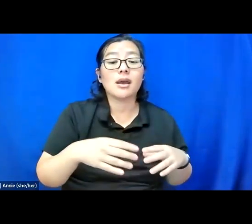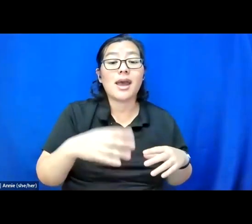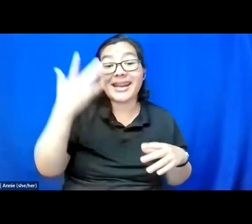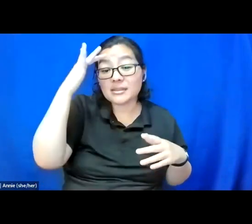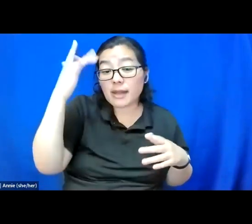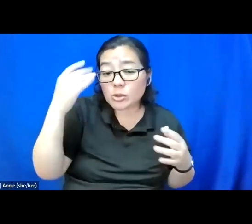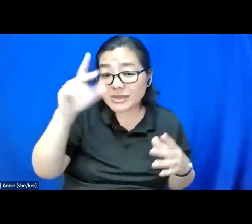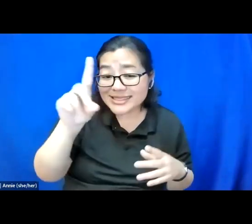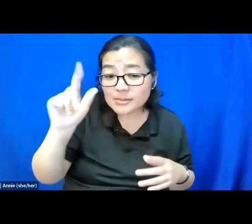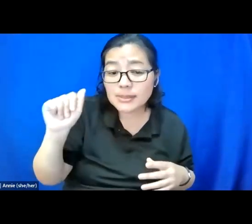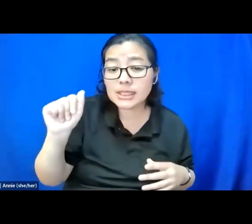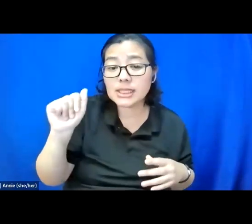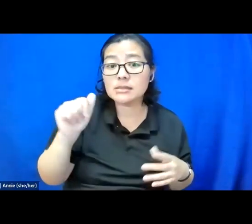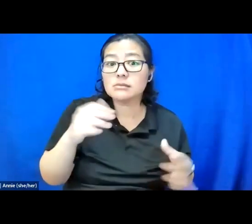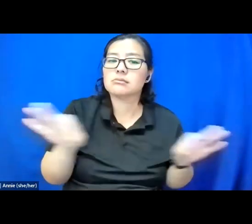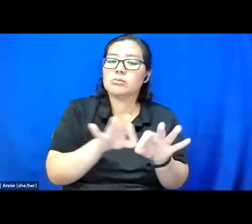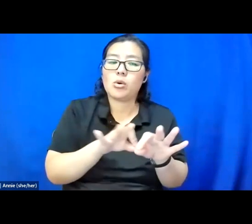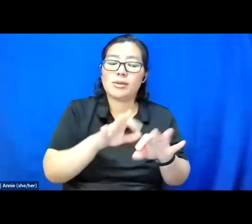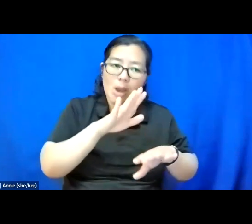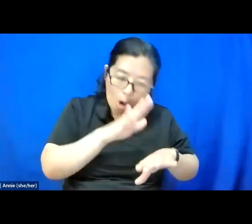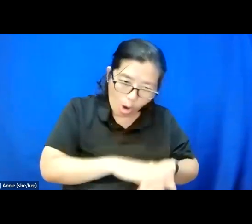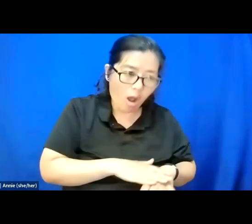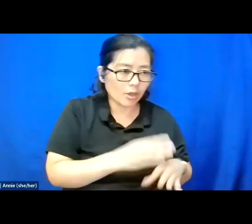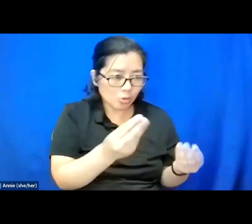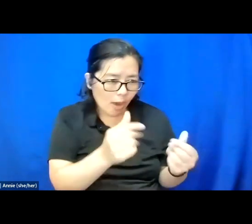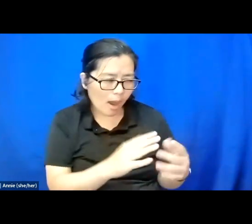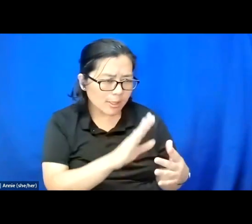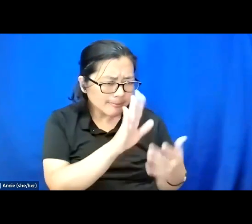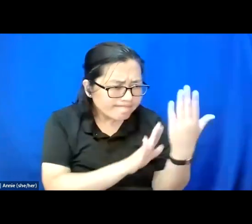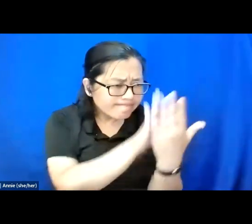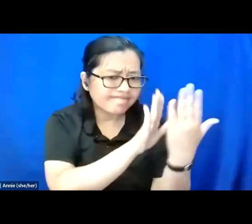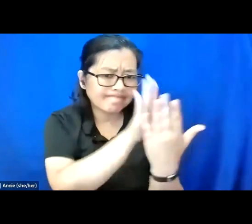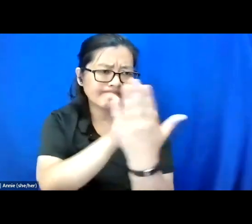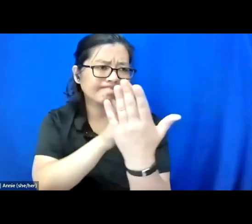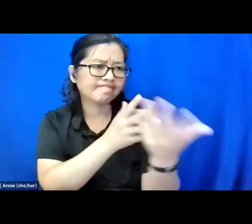it's important to get on the ground and talk with grassroots organizers